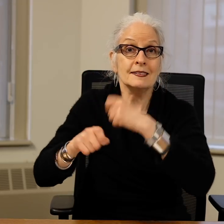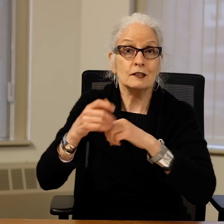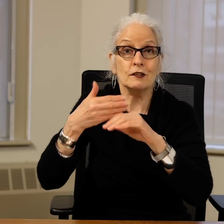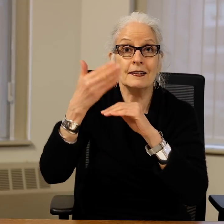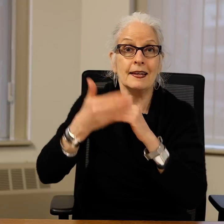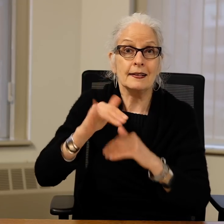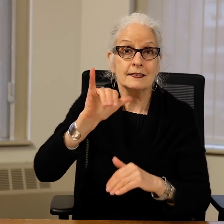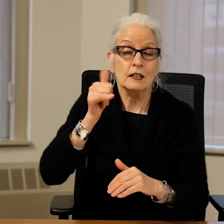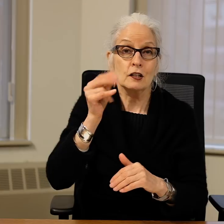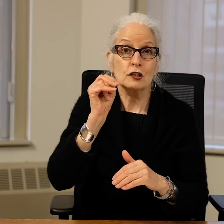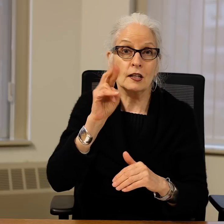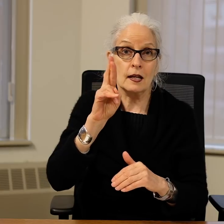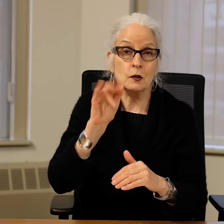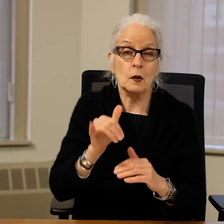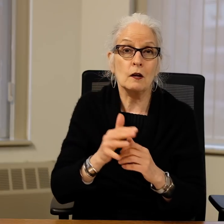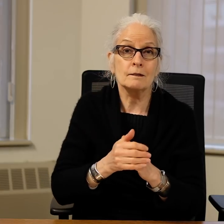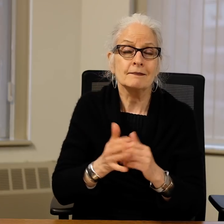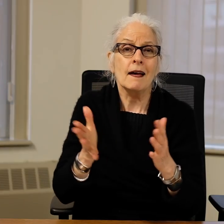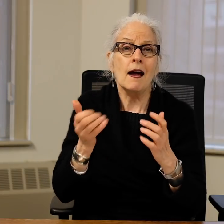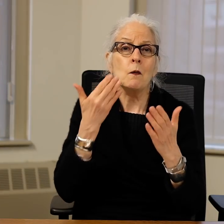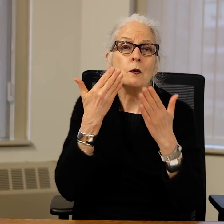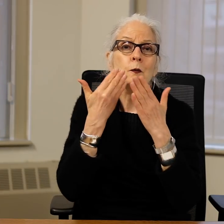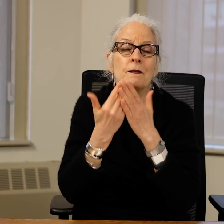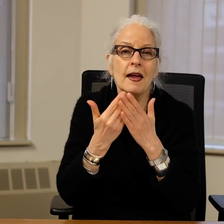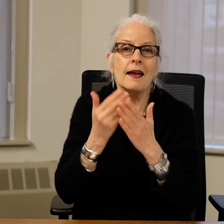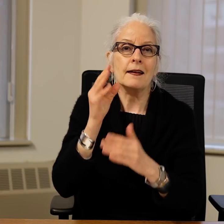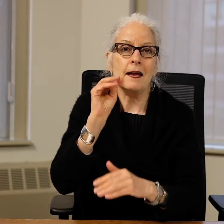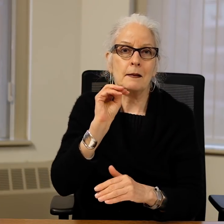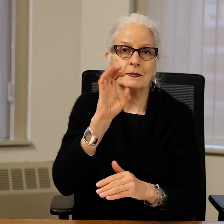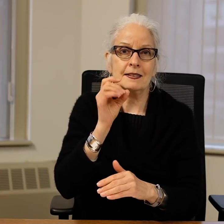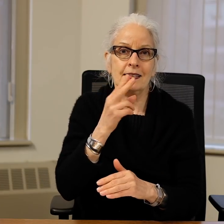While we prepare for the transition in January I want